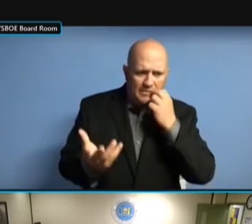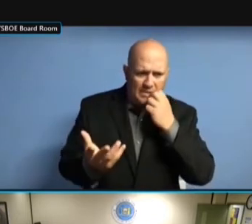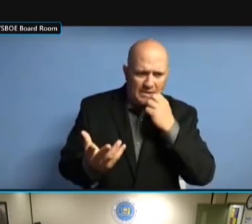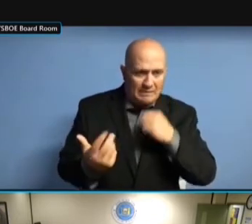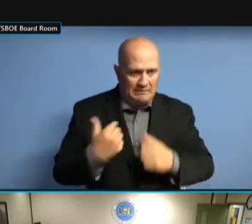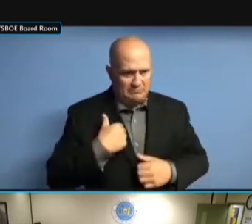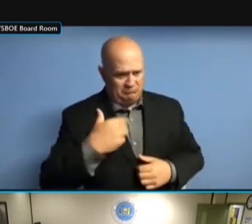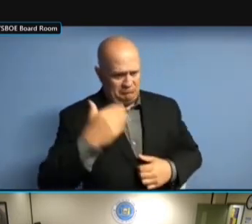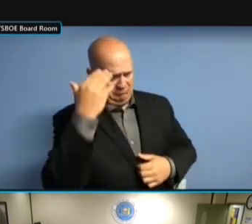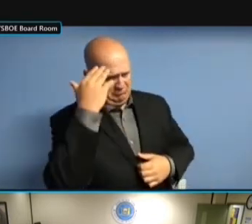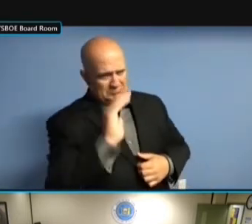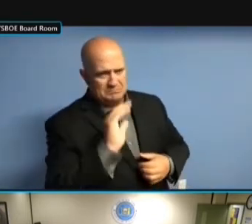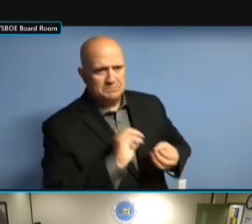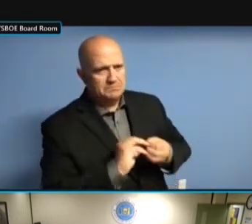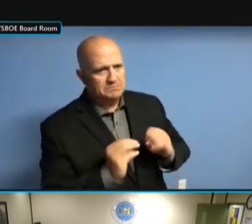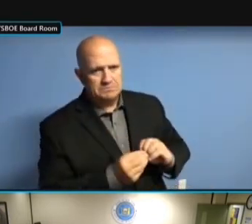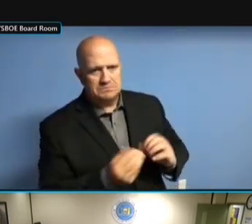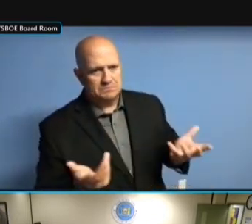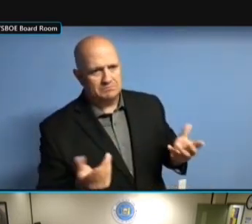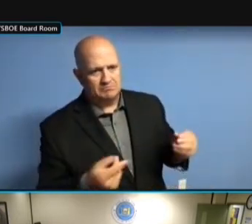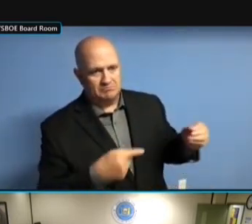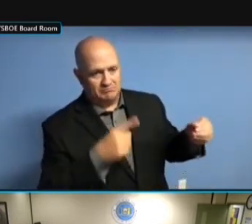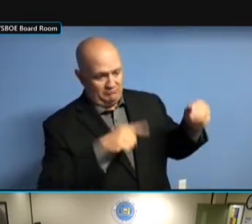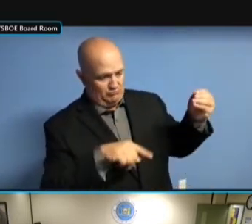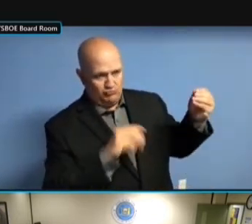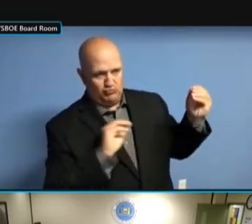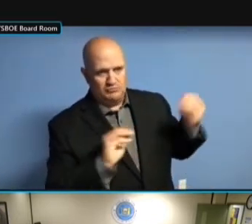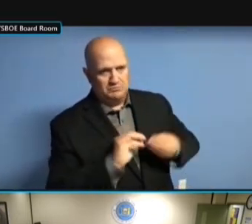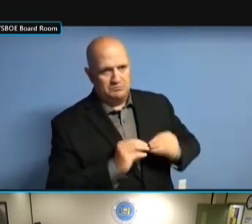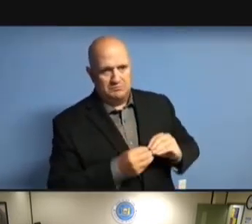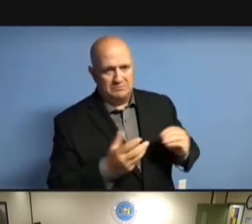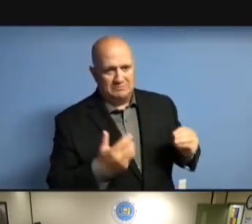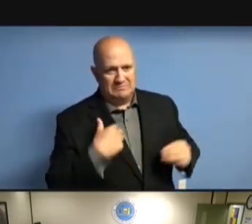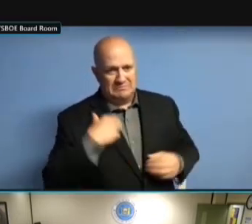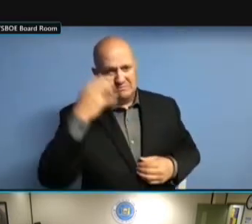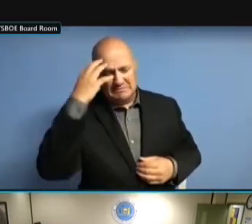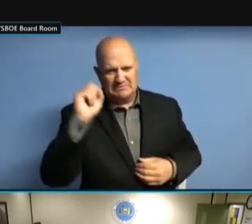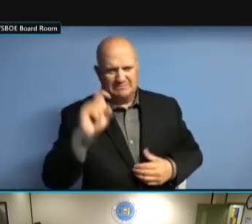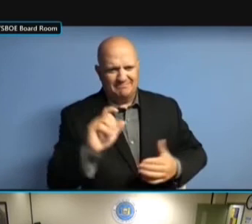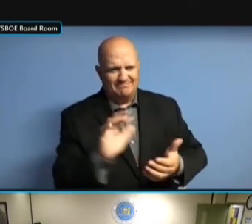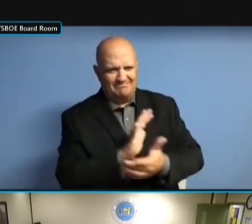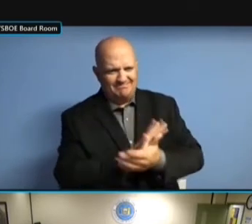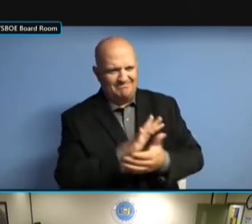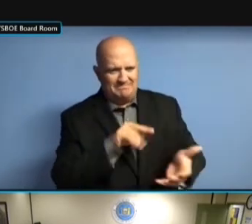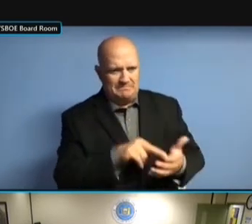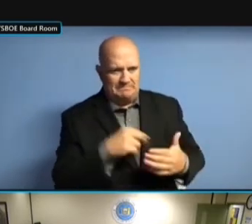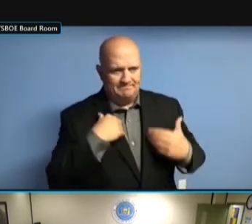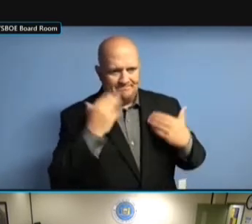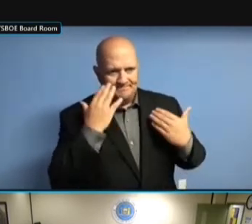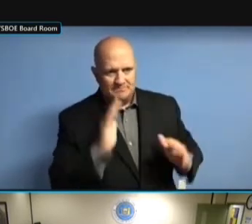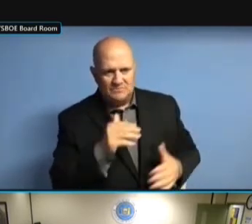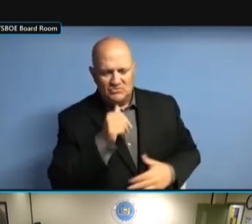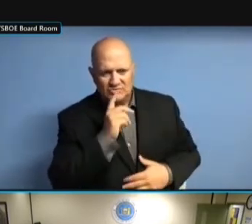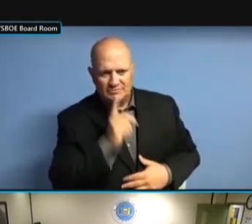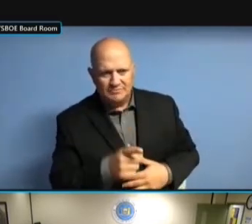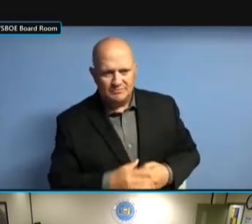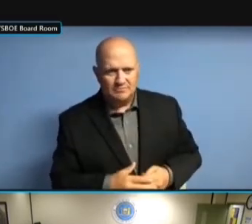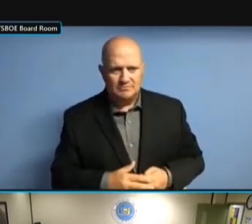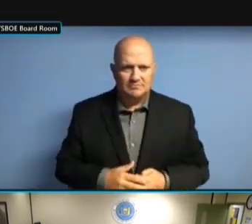NUMBER OFF THE TOP OF MY HEAD, I BELIEVE IT WAS NUMBER OFF THE TOP OF MY HEAD, I BELIEVE IT WAS OVER NUMBER OFF THE TOP OF MY HEAD, I BELIEVE IT WAS OVER A NUMBER OFF THE TOP OF MY HEAD, I BELIEVE IT WAS OVER A MILLION BELIEVE IT WAS OVER A MILLION BELIEVE IT WAS OVER A MILLION DOLLARS. DOLLARS. DOLLARS. >> DOLLARS. >> OKAY. OKAY. OKAY. AND OKAY. AND THEY OKAY. AND THEY WOULD OKAY. AND THEY WOULD HAVE OKAY. AND THEY WOULD HAVE TO OKAY. AND THEY WOULD HAVE TO BASICALLY AND THEY WOULD HAVE TO BASICALLY AND THEY WOULD HAVE TO BASICALLY DO AND THEY WOULD HAVE TO BASICALLY DO THAT AND THEY WOULD HAVE TO BASICALLY DO THAT AGAIN, AND THEY WOULD HAVE TO BASICALLY DO THAT AGAIN, THEN, AND THEY WOULD HAVE TO BASICALLY DO THAT AGAIN, THEN, FOR AND THEY WOULD HAVE TO BASICALLY DO THAT AGAIN, THEN, FOR THE DO THAT AGAIN, THEN, FOR THE DO THAT AGAIN, THEN, FOR THE NEXT DO THAT AGAIN, THEN, FOR THE NEXT ROUND.